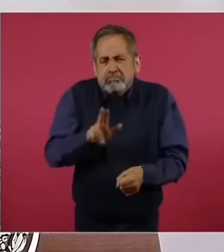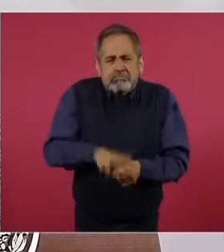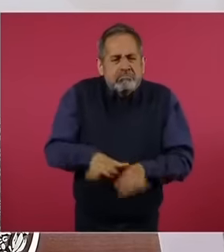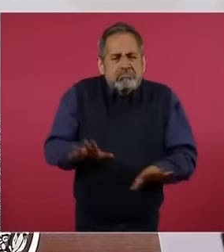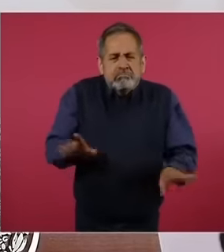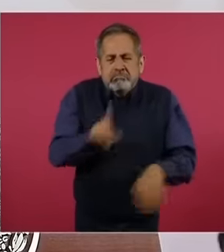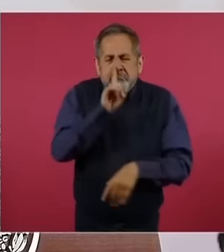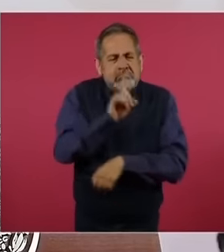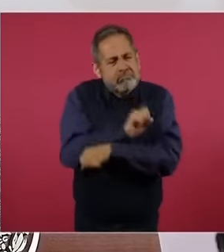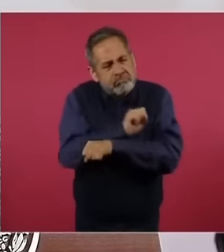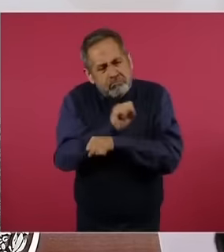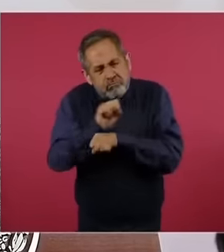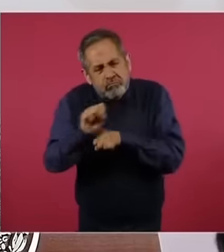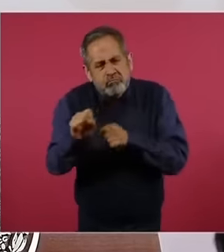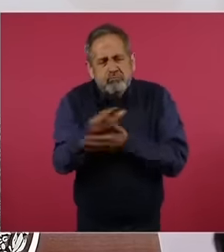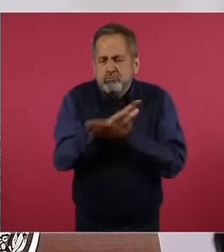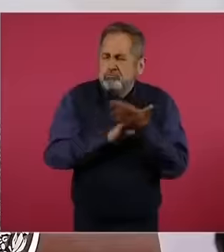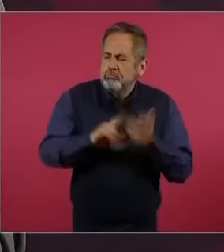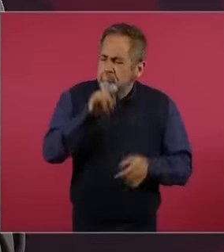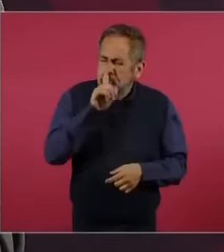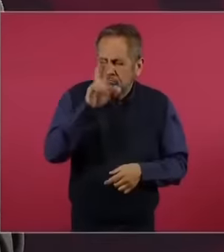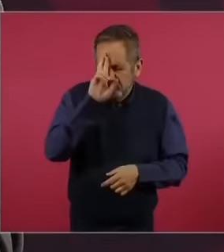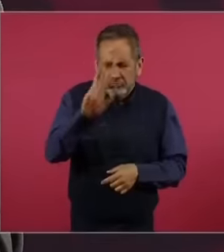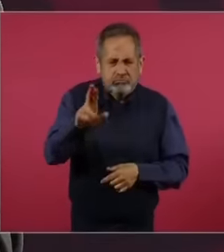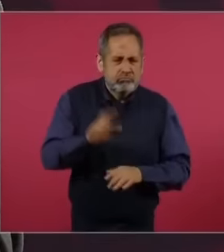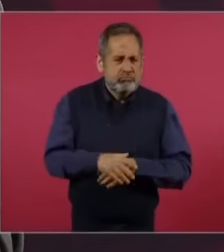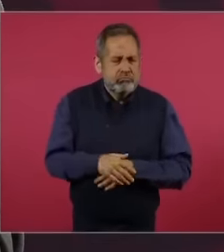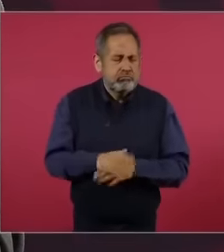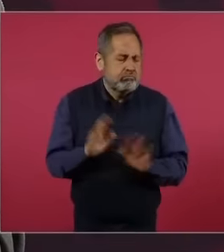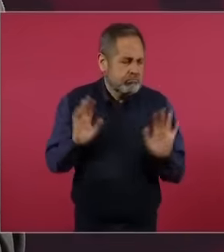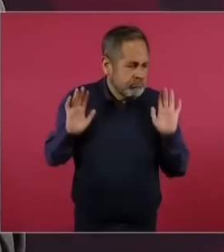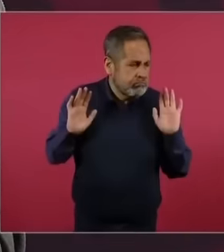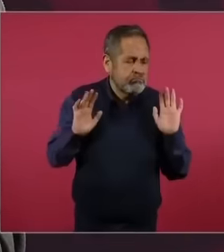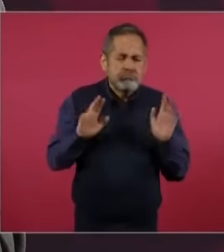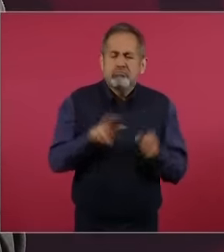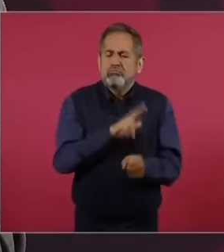with modesty with